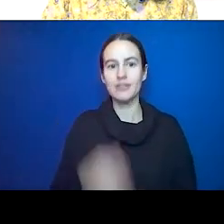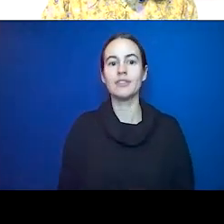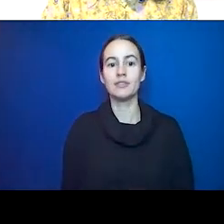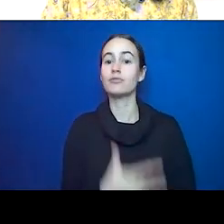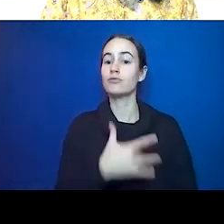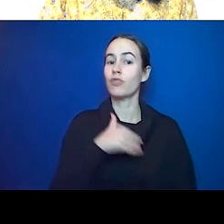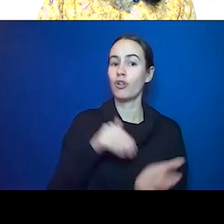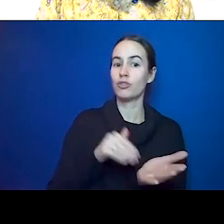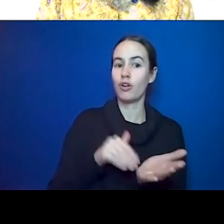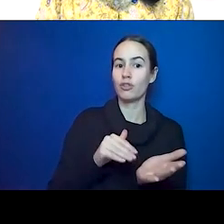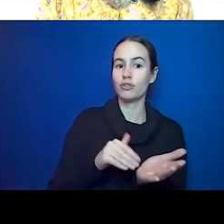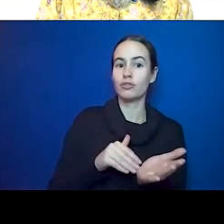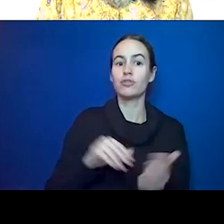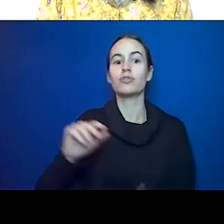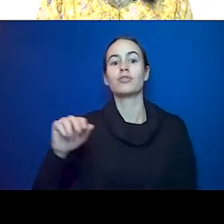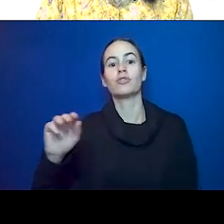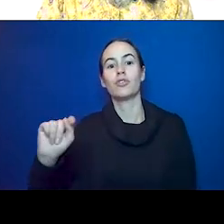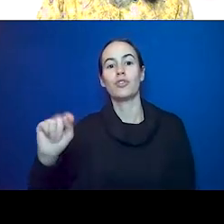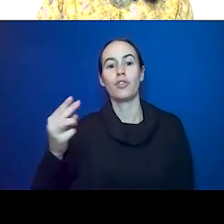cardiovascular health on